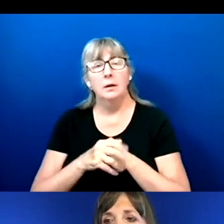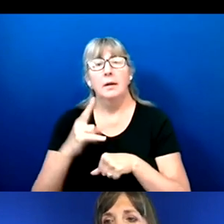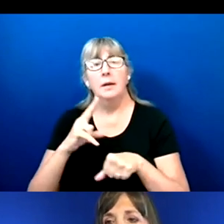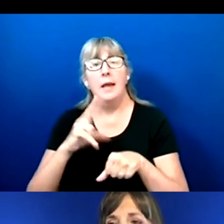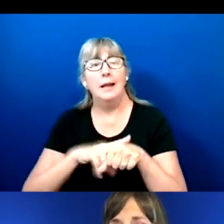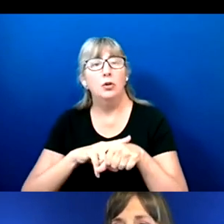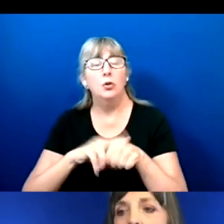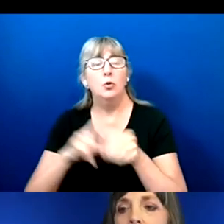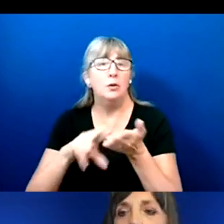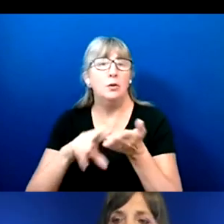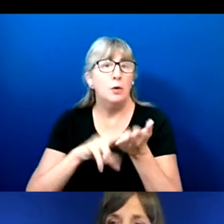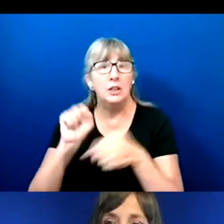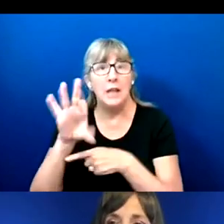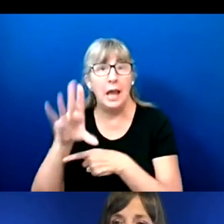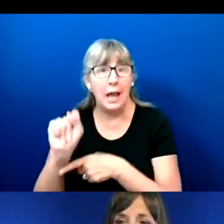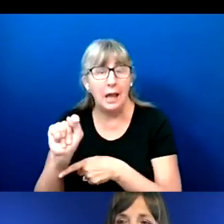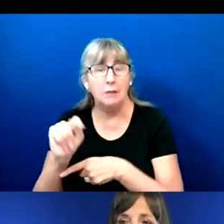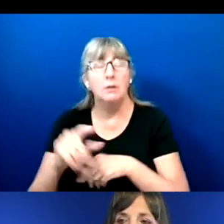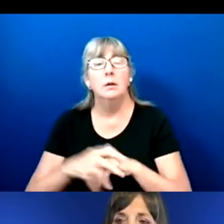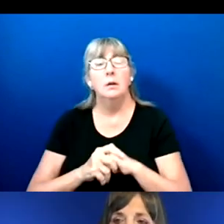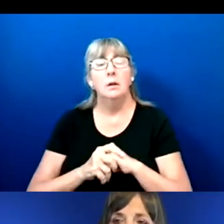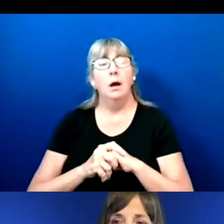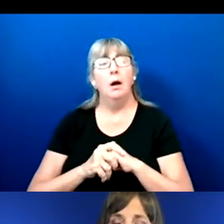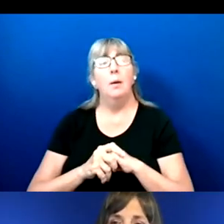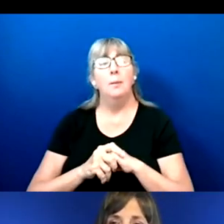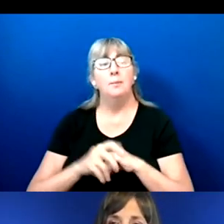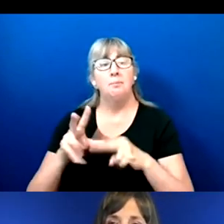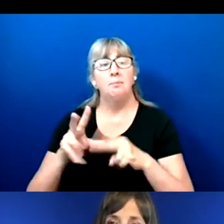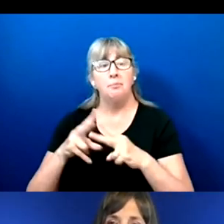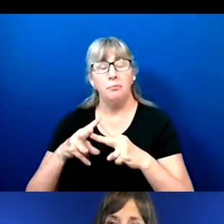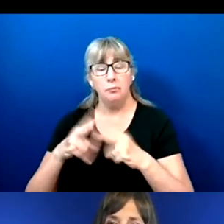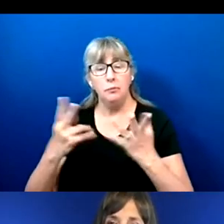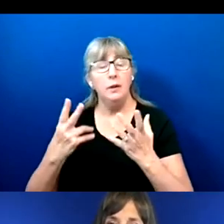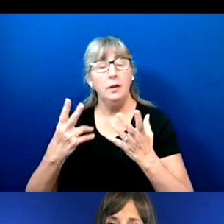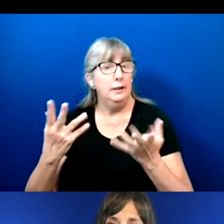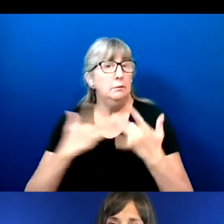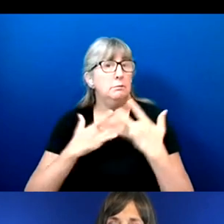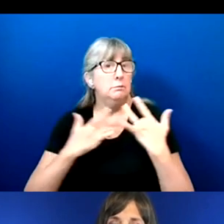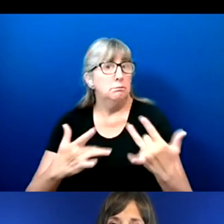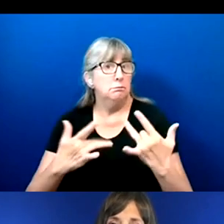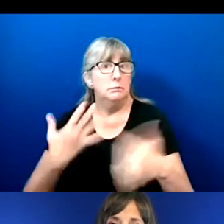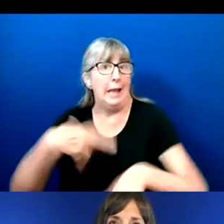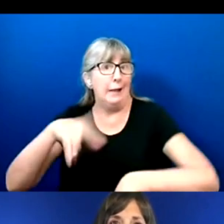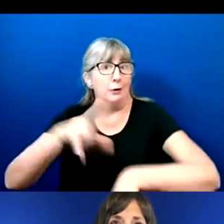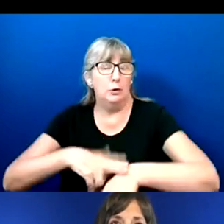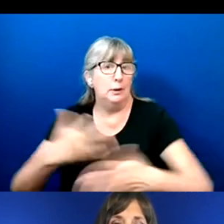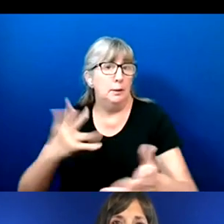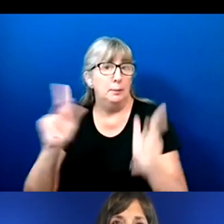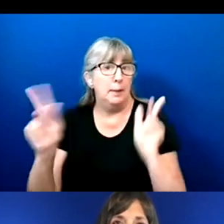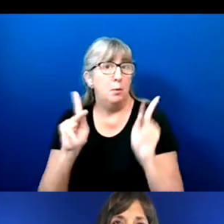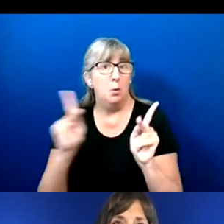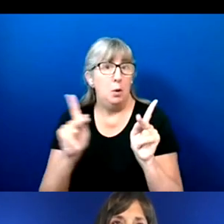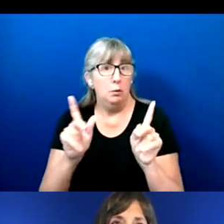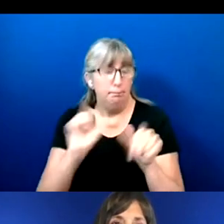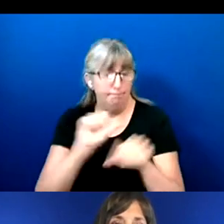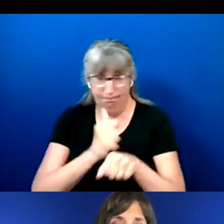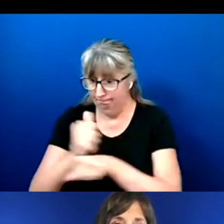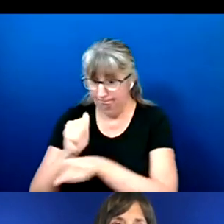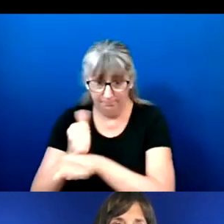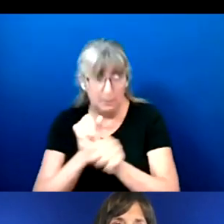Then I think it's naturally, people are going to ensure that the process is accessible.